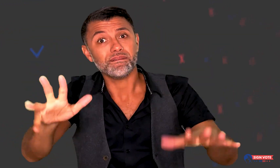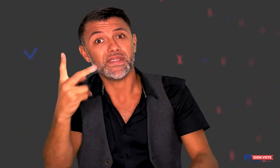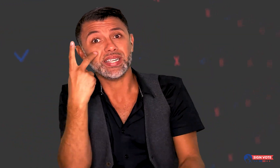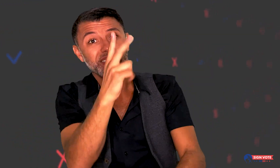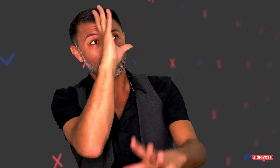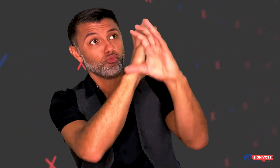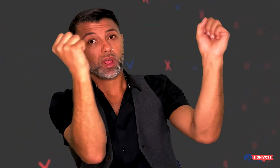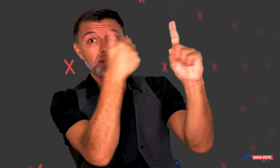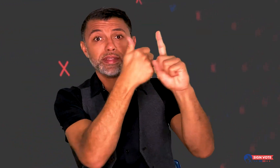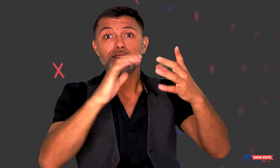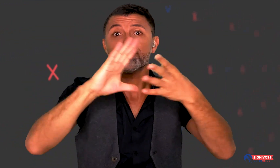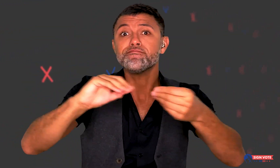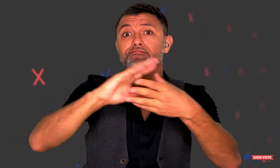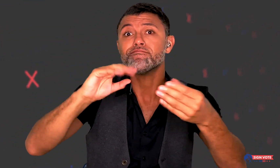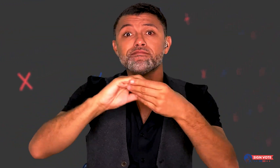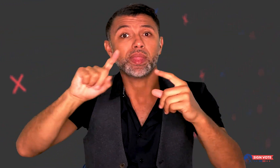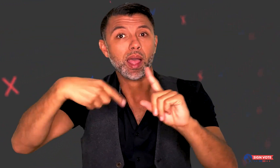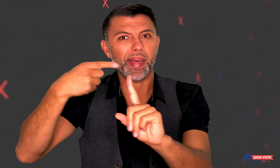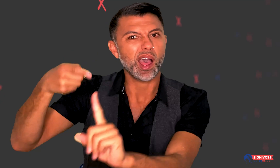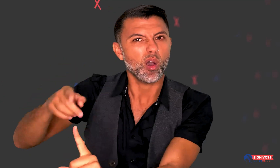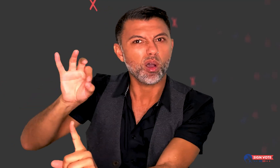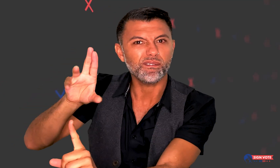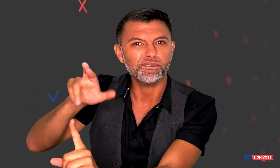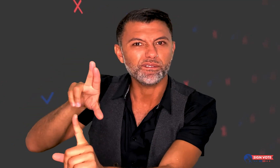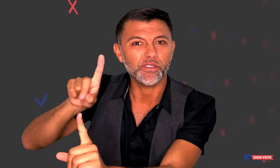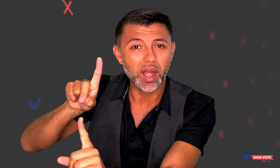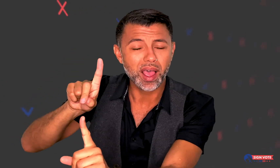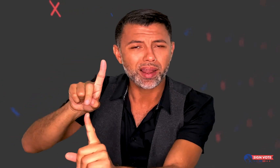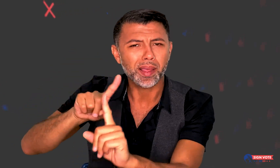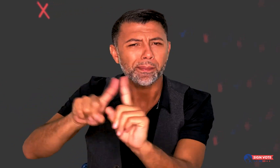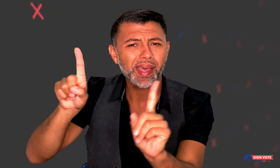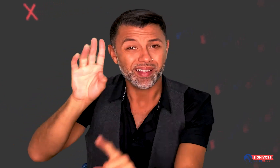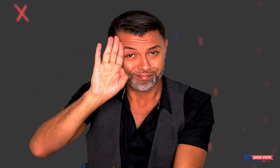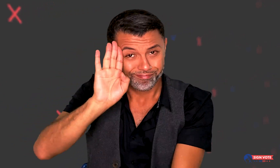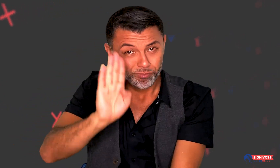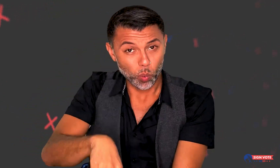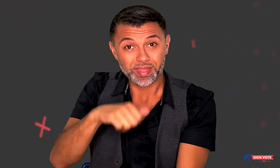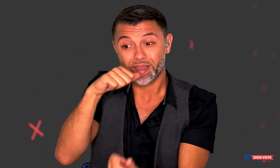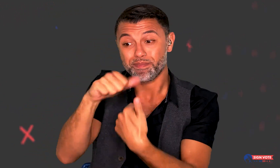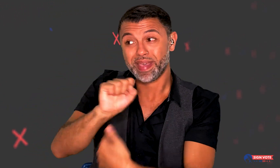Maybe you've heard the president talking about it